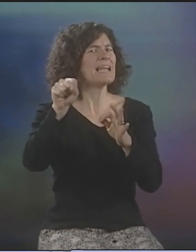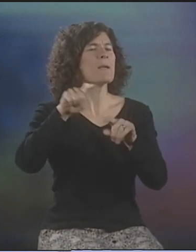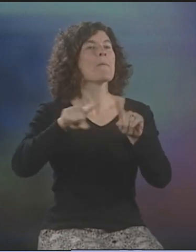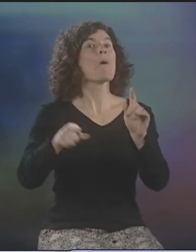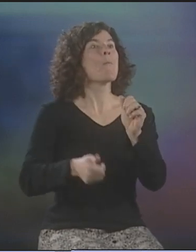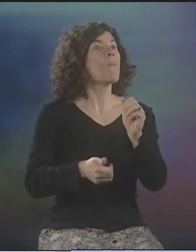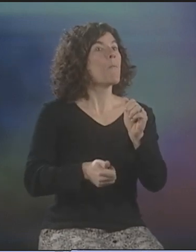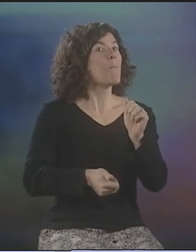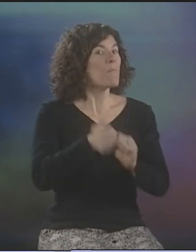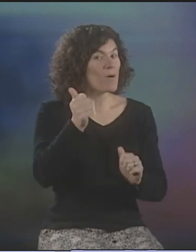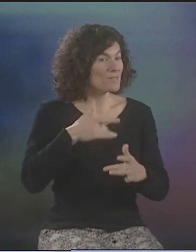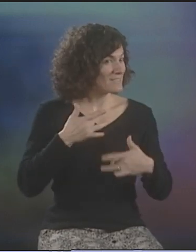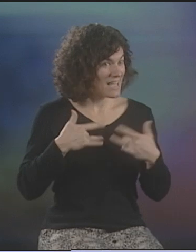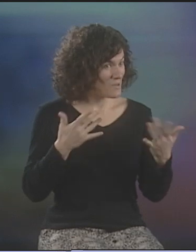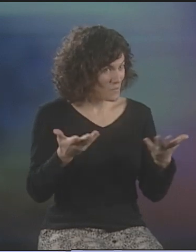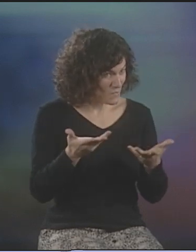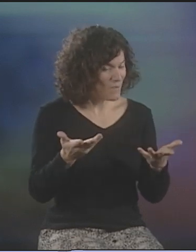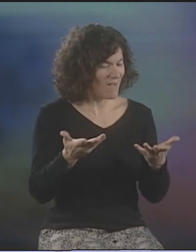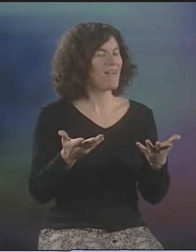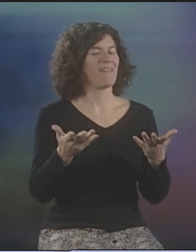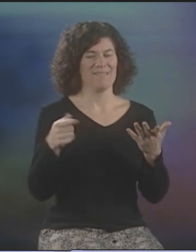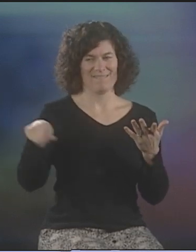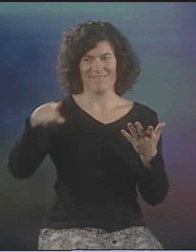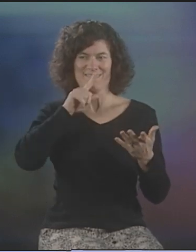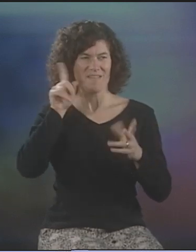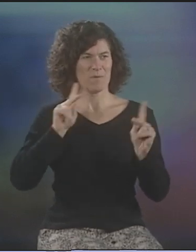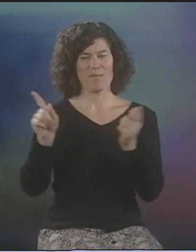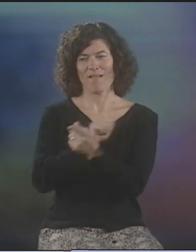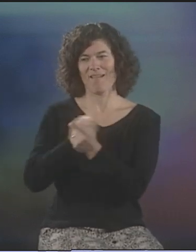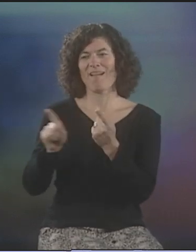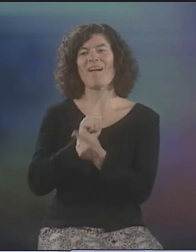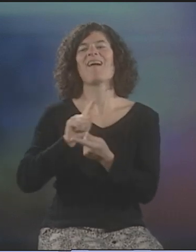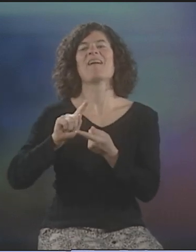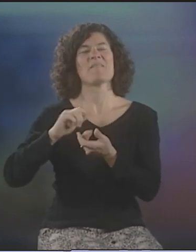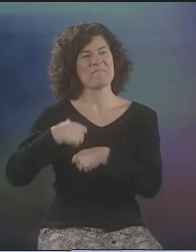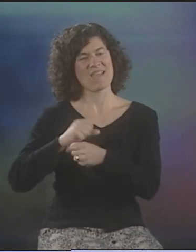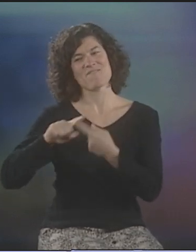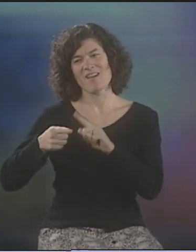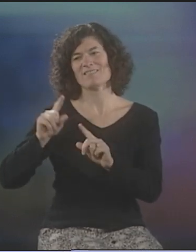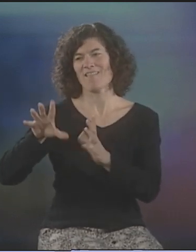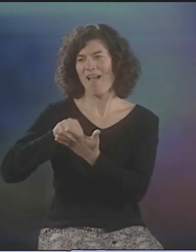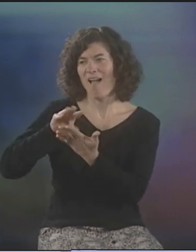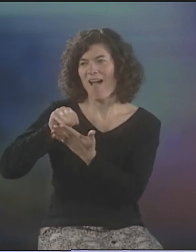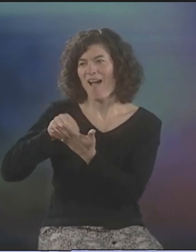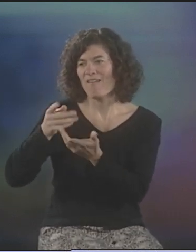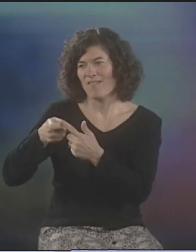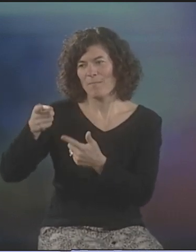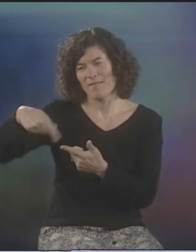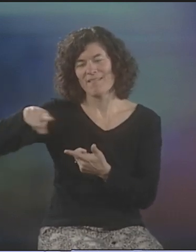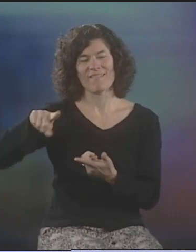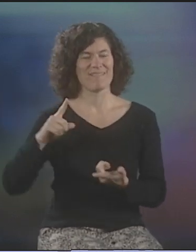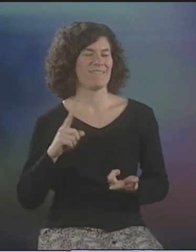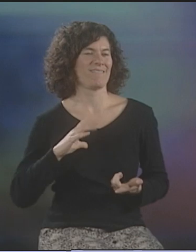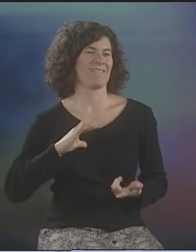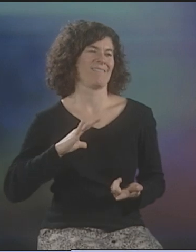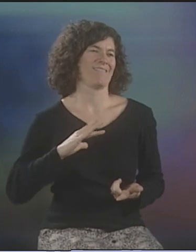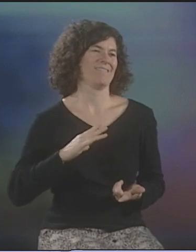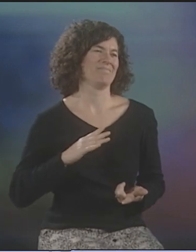BUT THE MOST EXCITING PART OF THE WHOLE THING WAS BEING ABLE TO MAKE SO MANY FRIENDS, LEARN FROM THE DEAF PEOPLE ON CAMPUS, AND BECOME